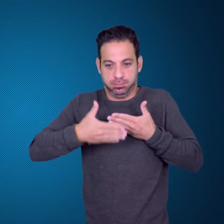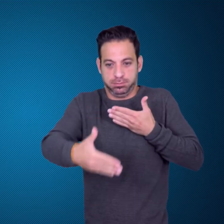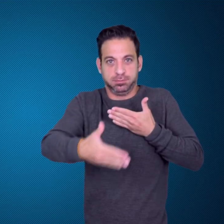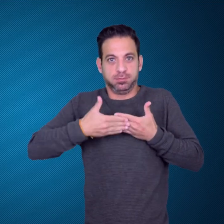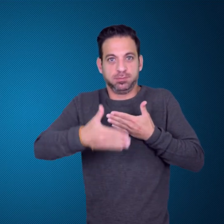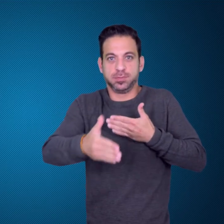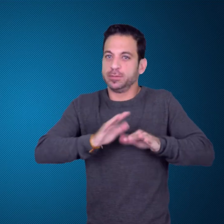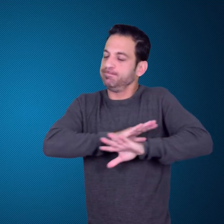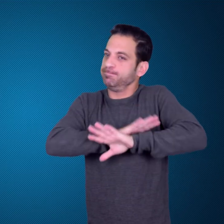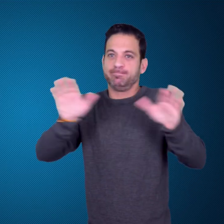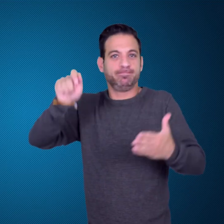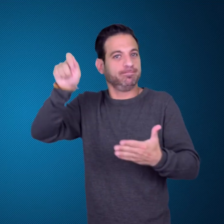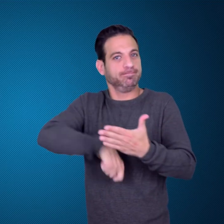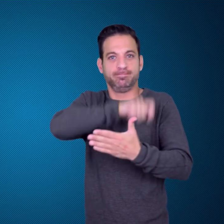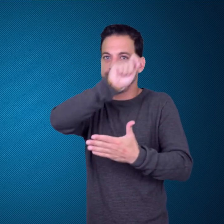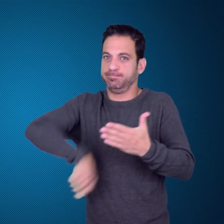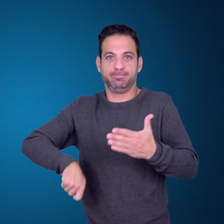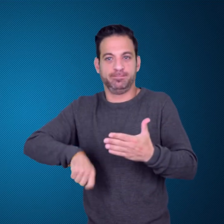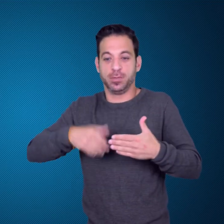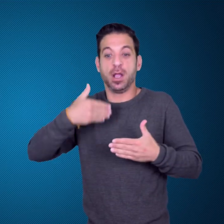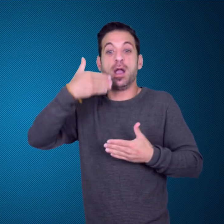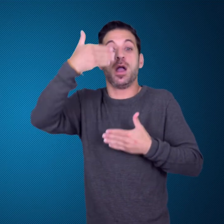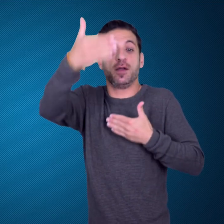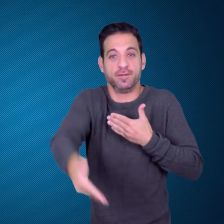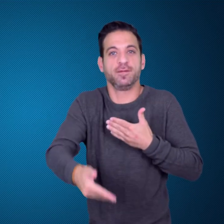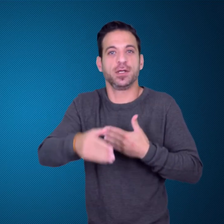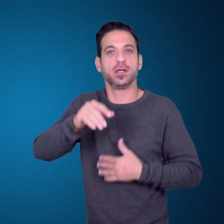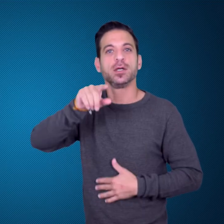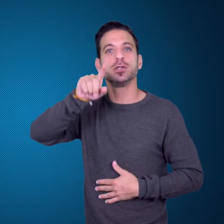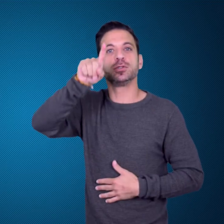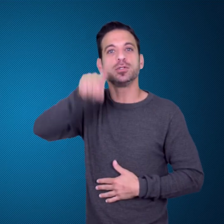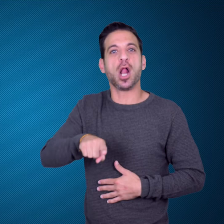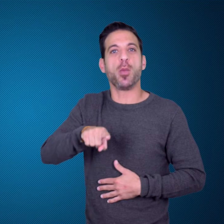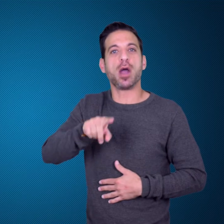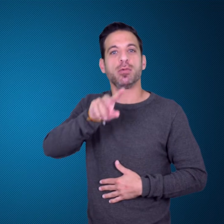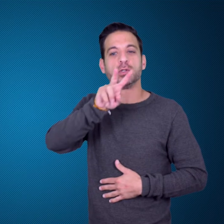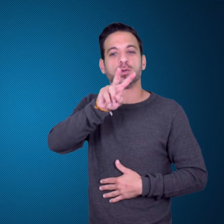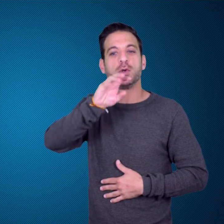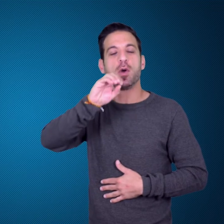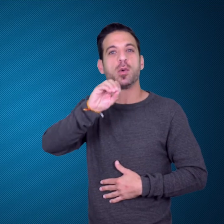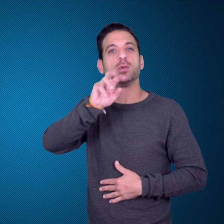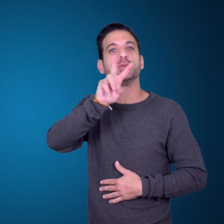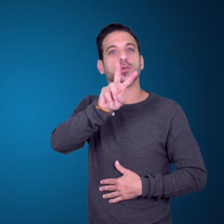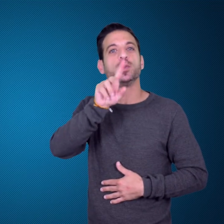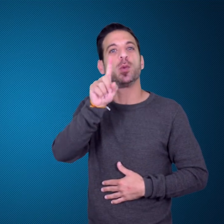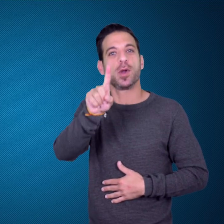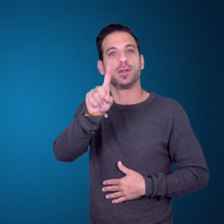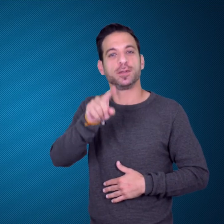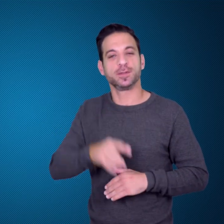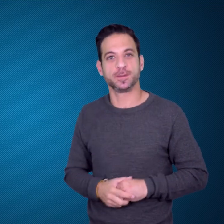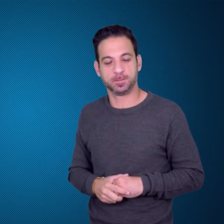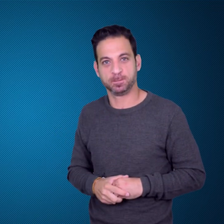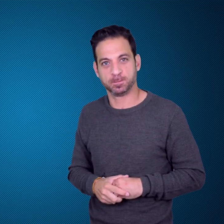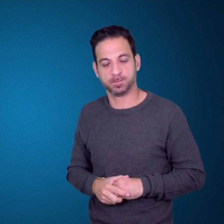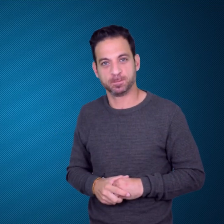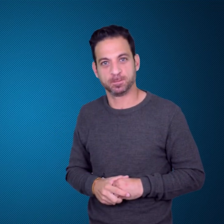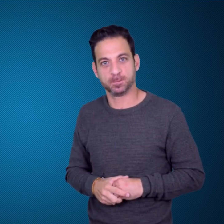fixtures until January 2021.